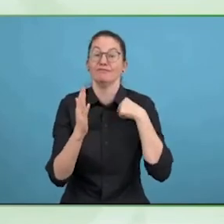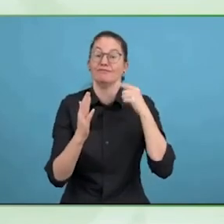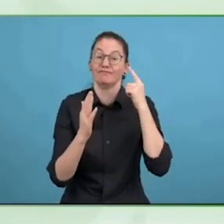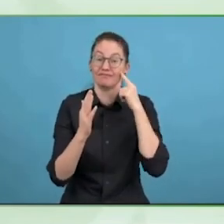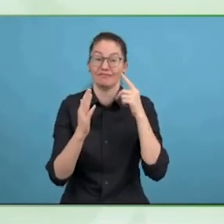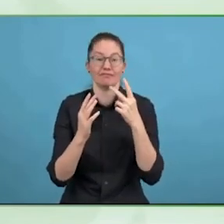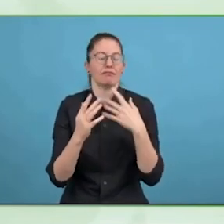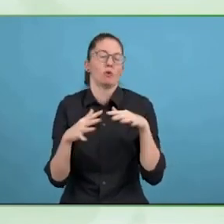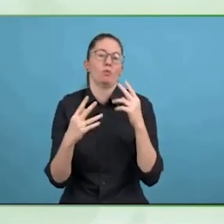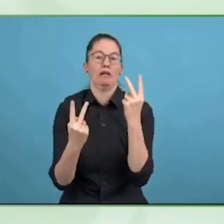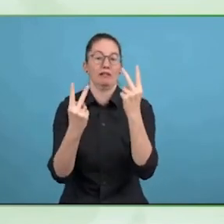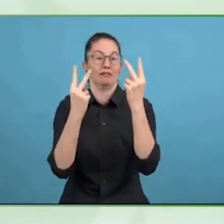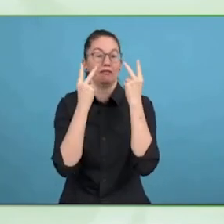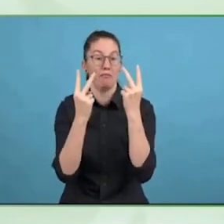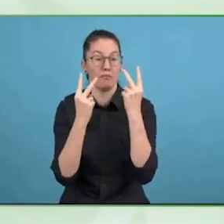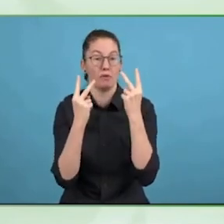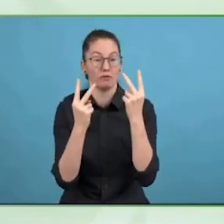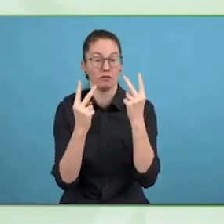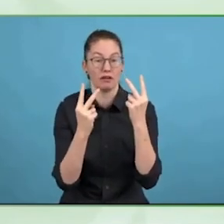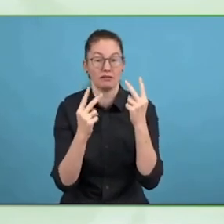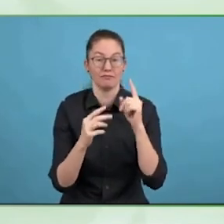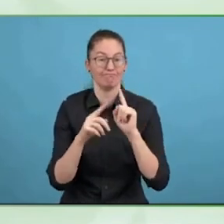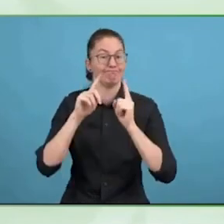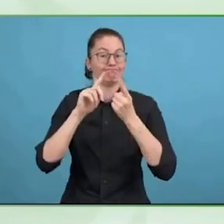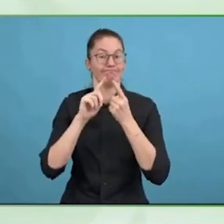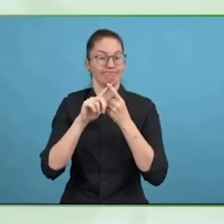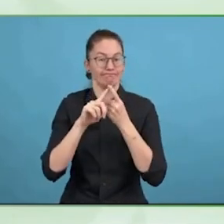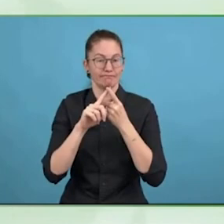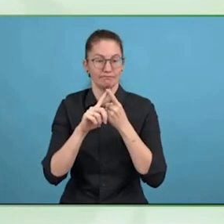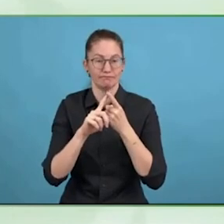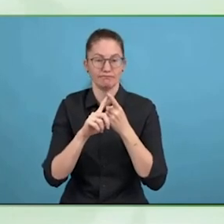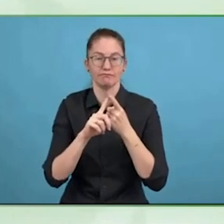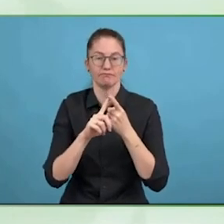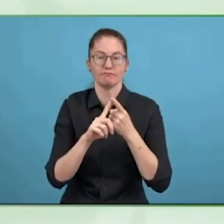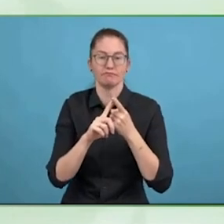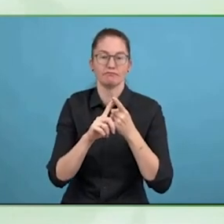It is about access to education, to work.